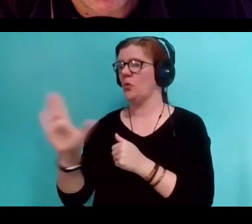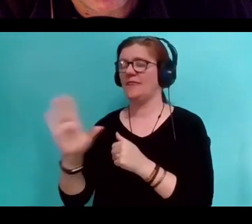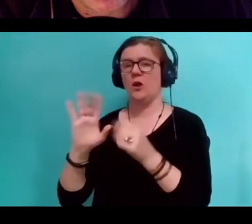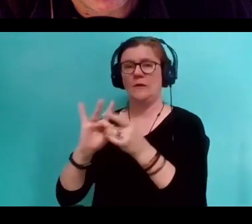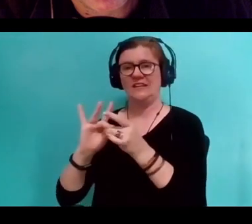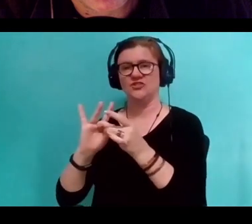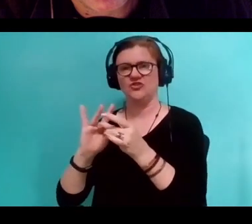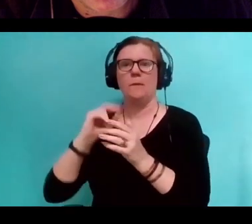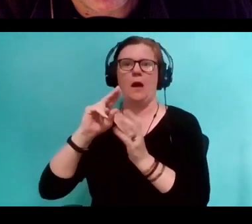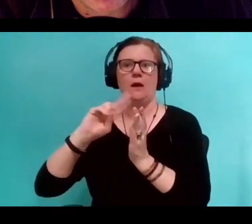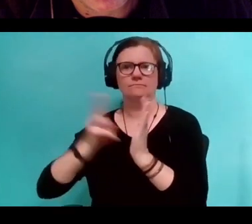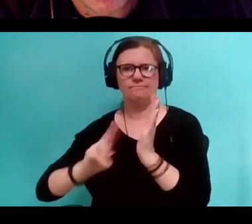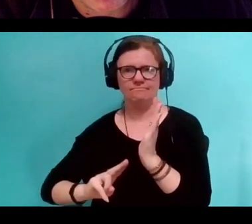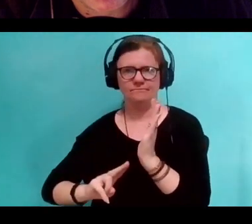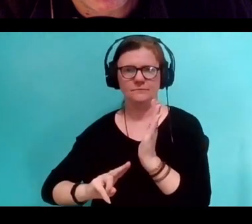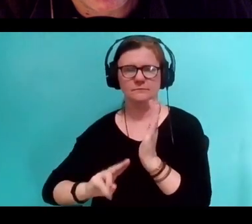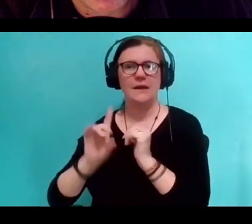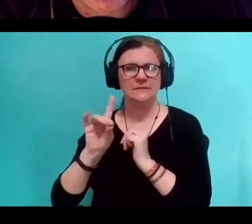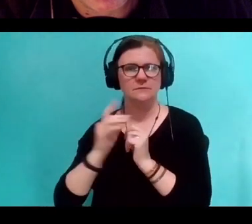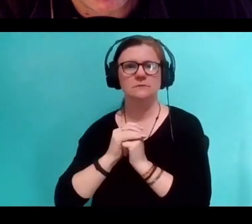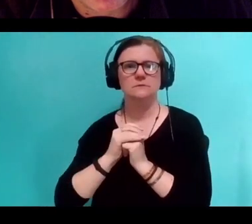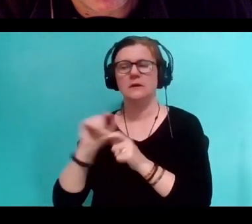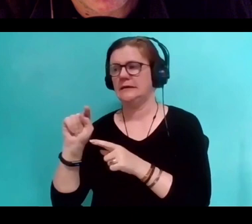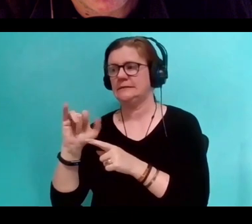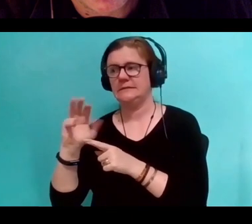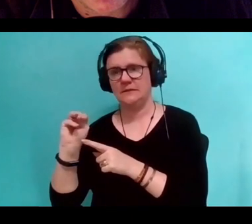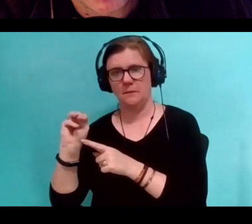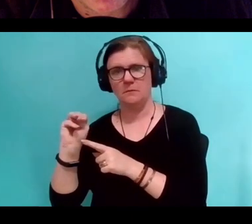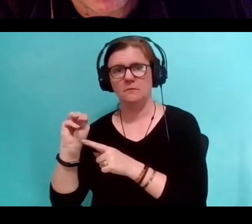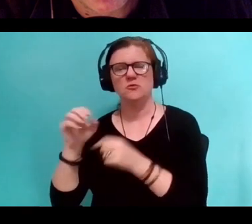And Tim is a deeply christian in the way that